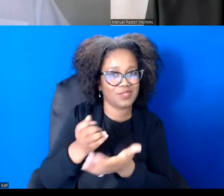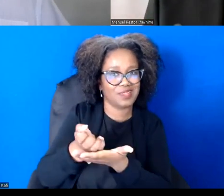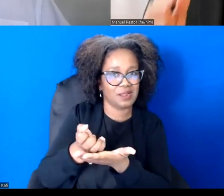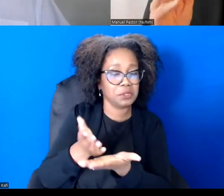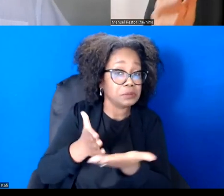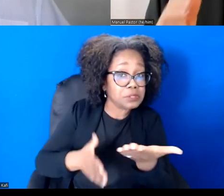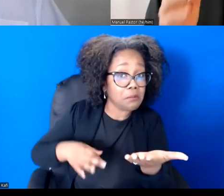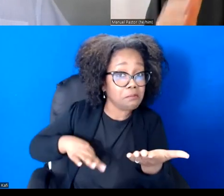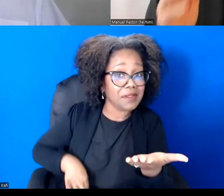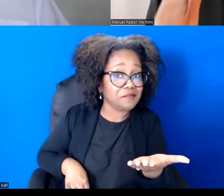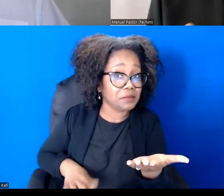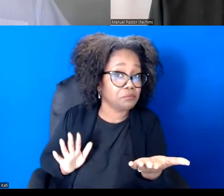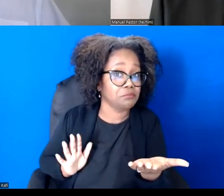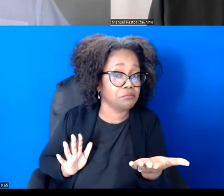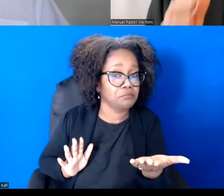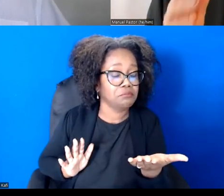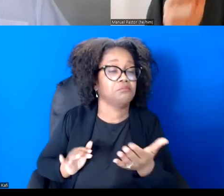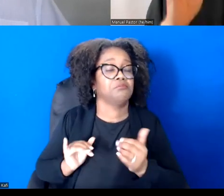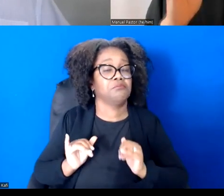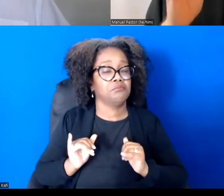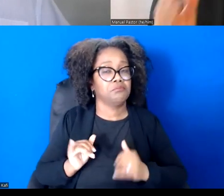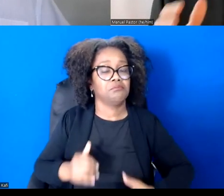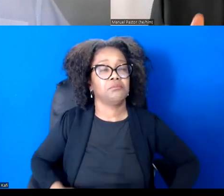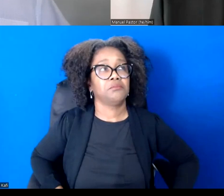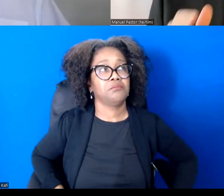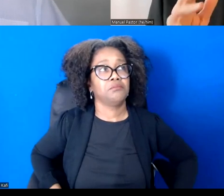that, we need social movements that can challenge the